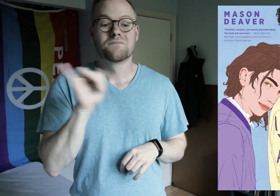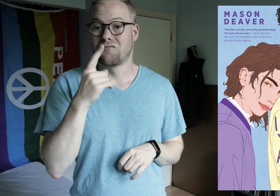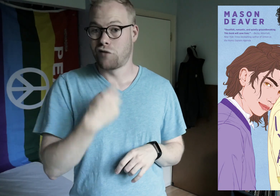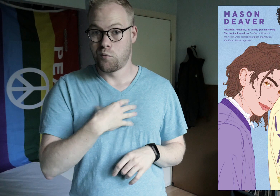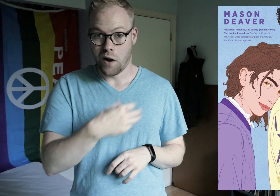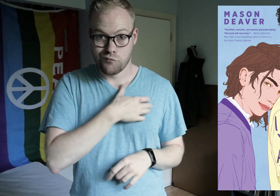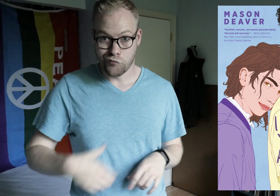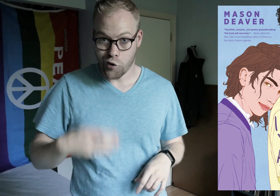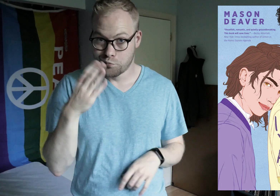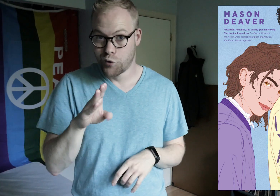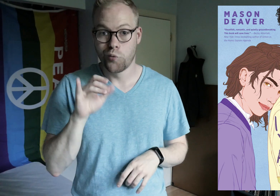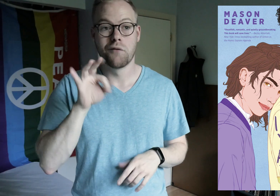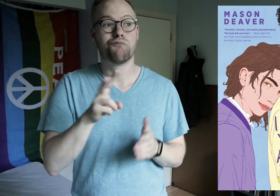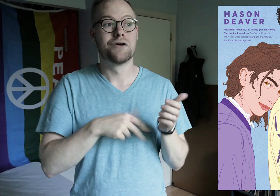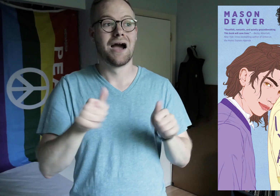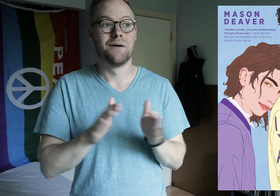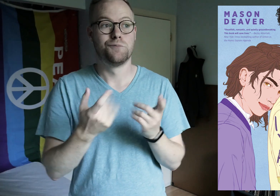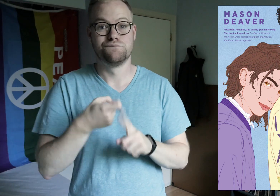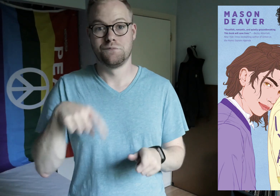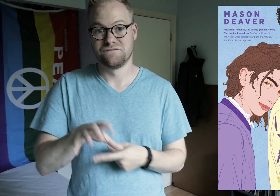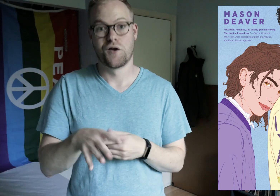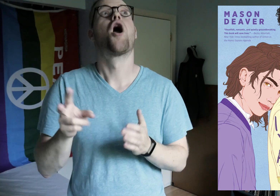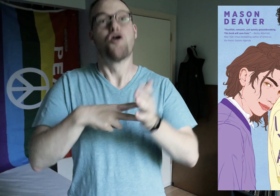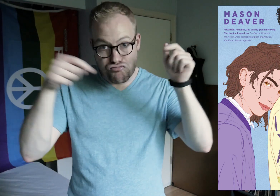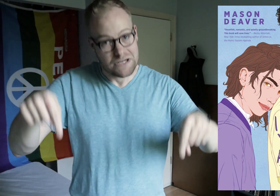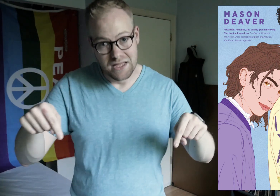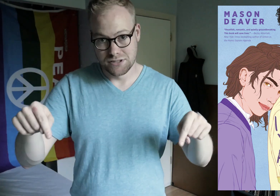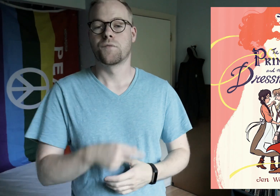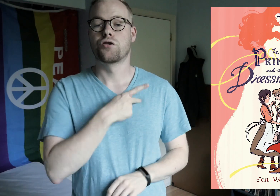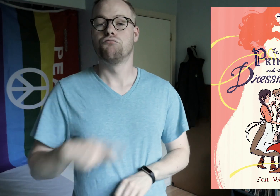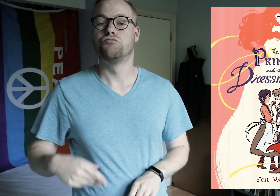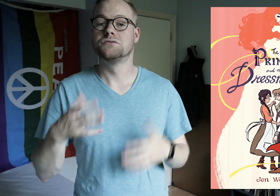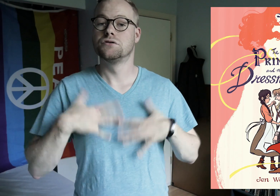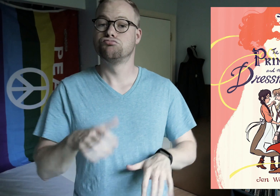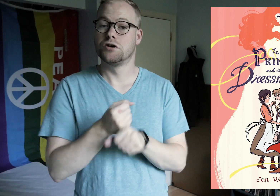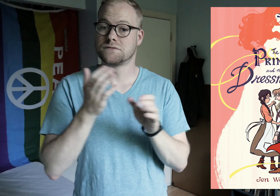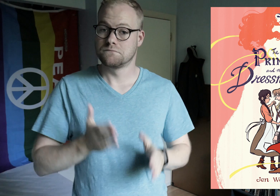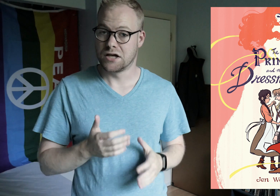Like Red, White & Royal Blue, if you read any of the books from this, READ THIS. The Prince and the Dressmaker.